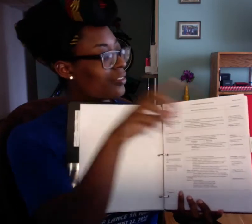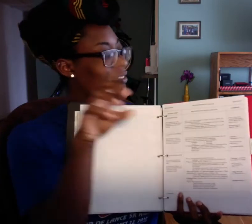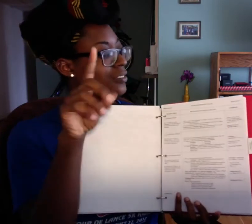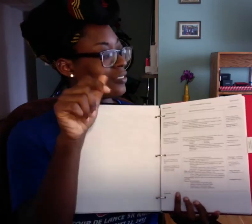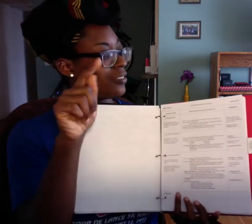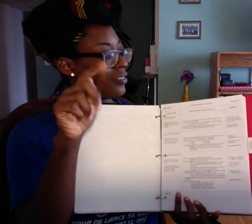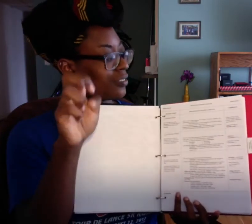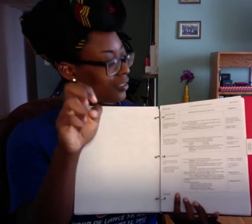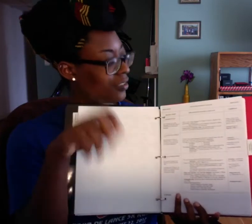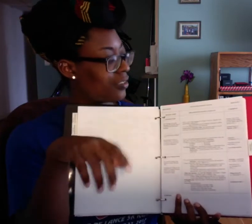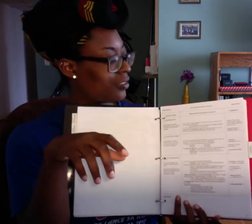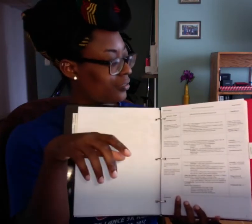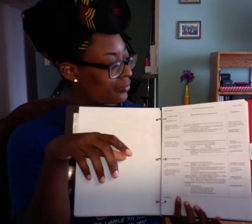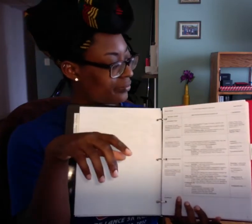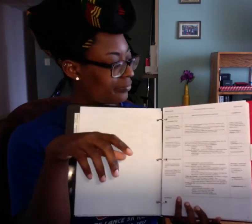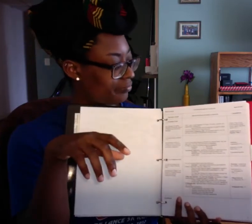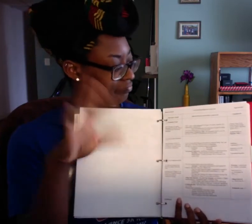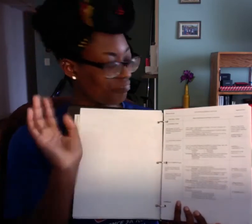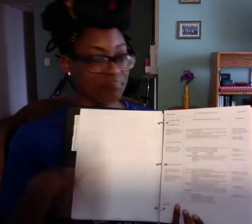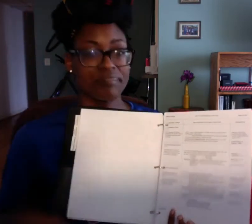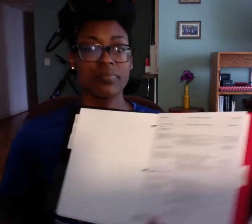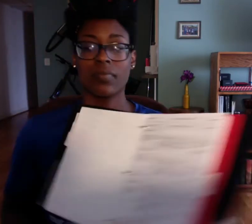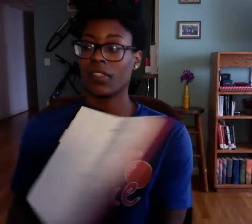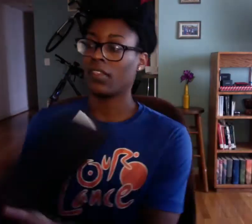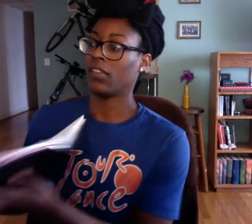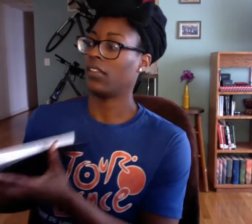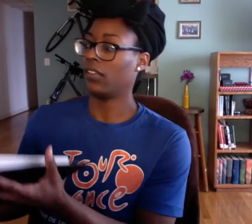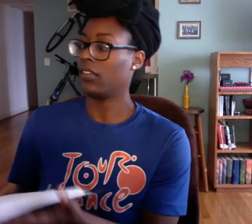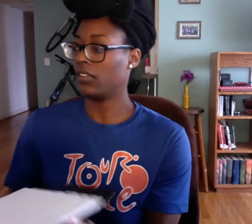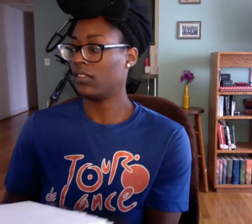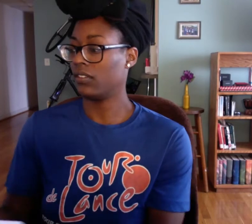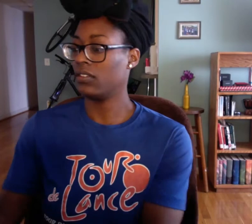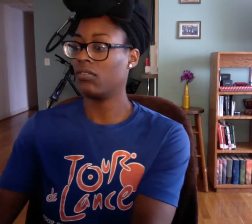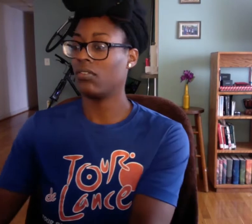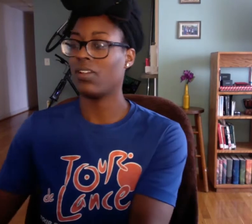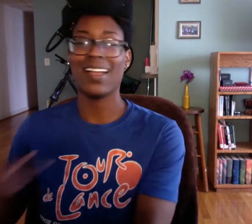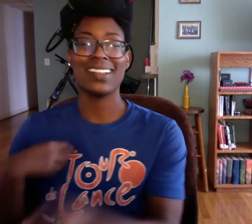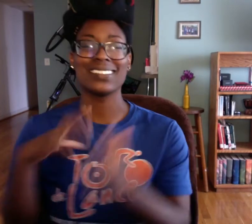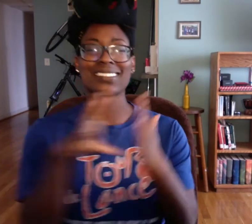Page #s things like that.